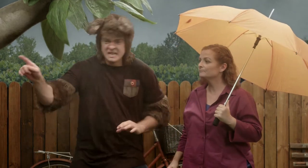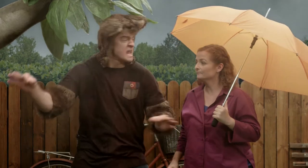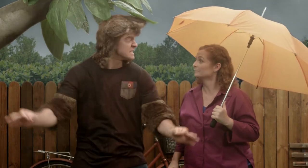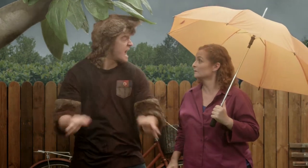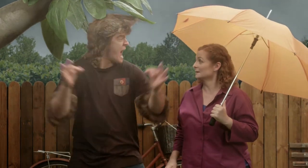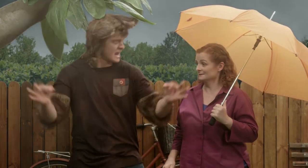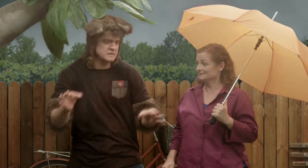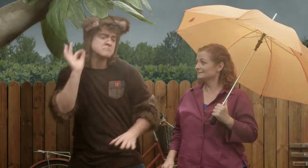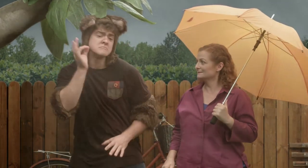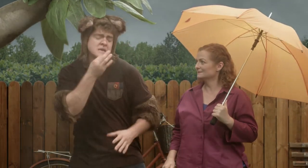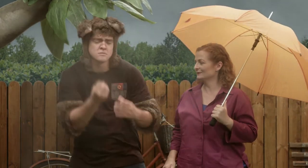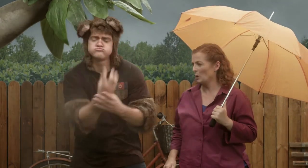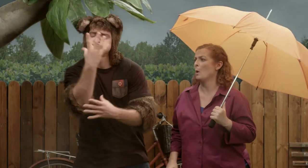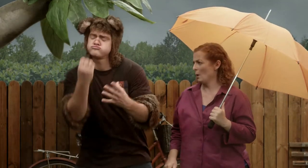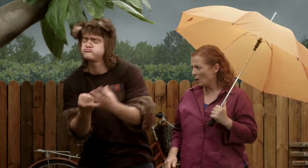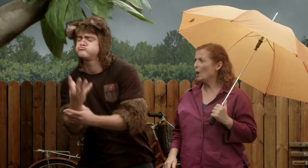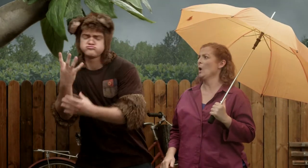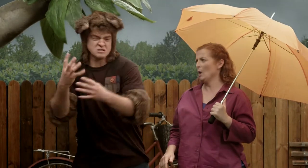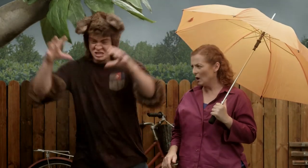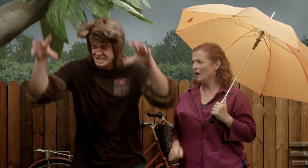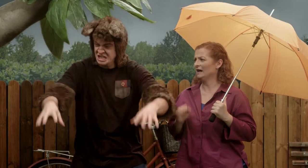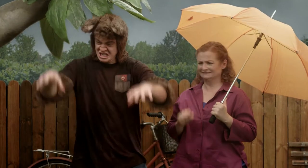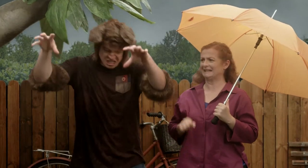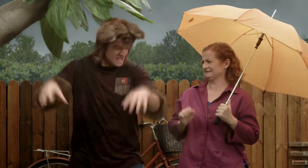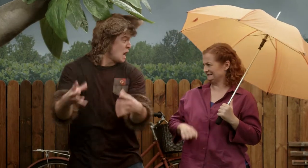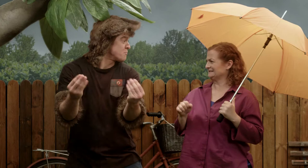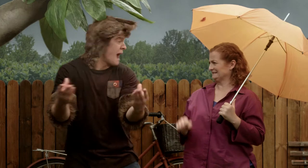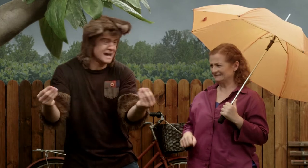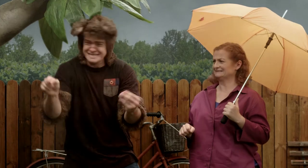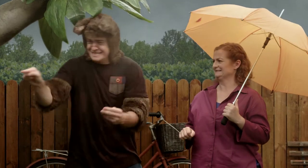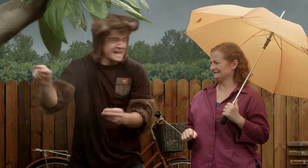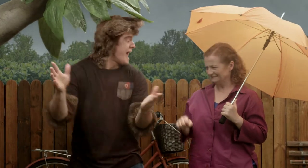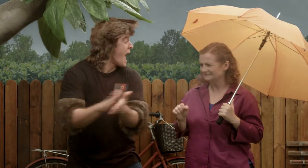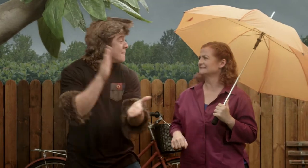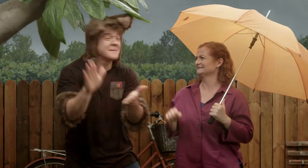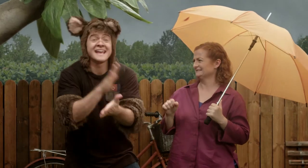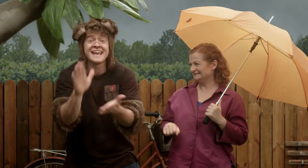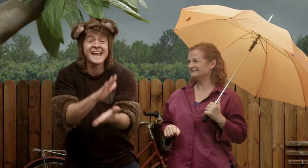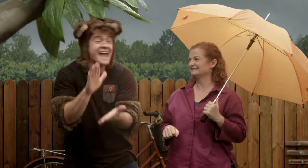That's right Sally, the plants in the garden are getting very wet, they'll be so happy.